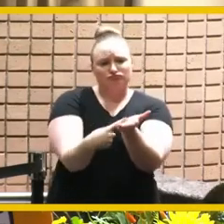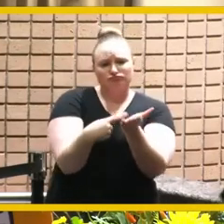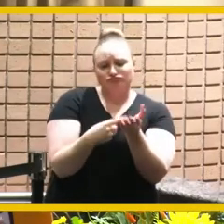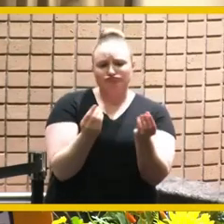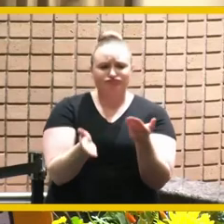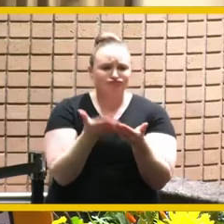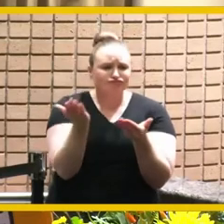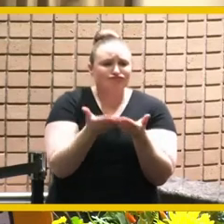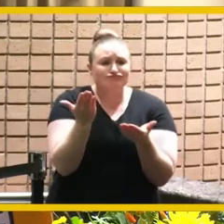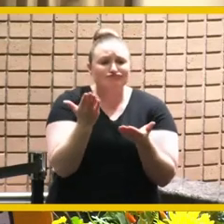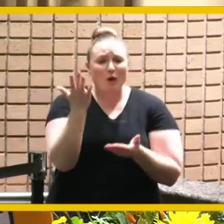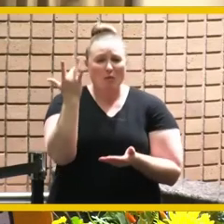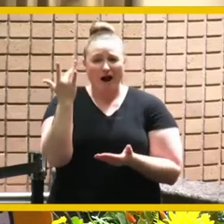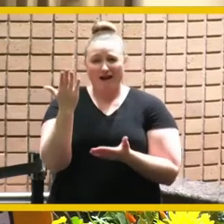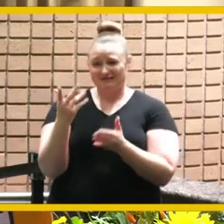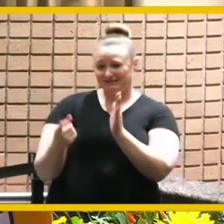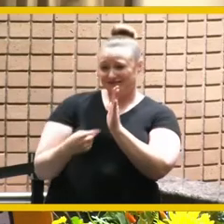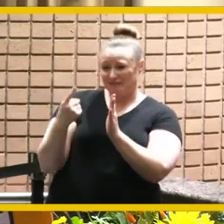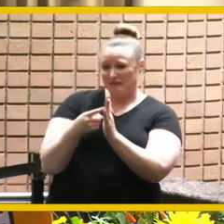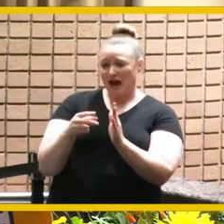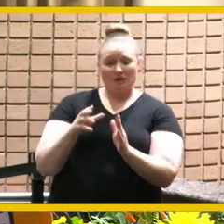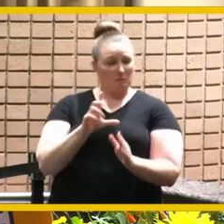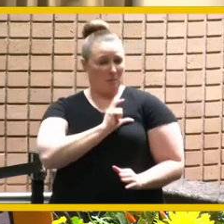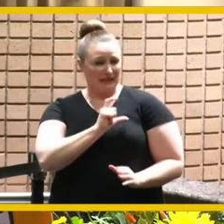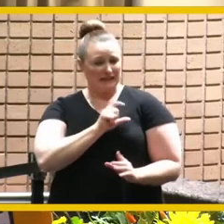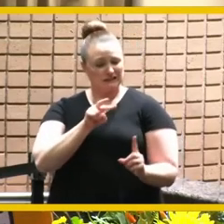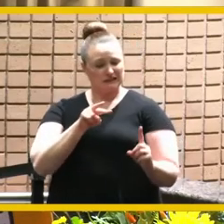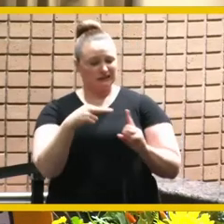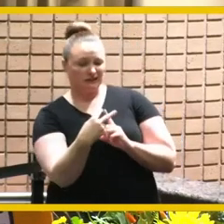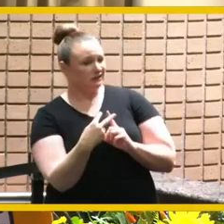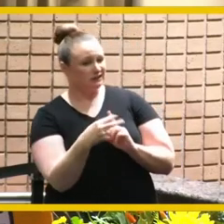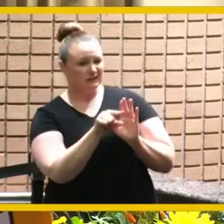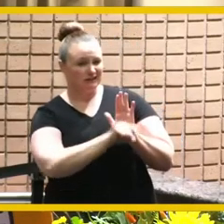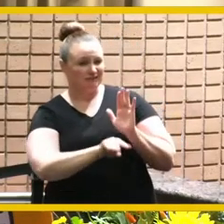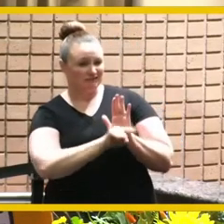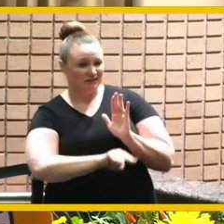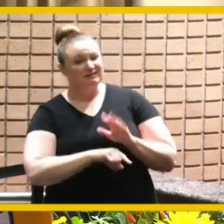at in the best light you are always an advocate for us and you always help us work with the